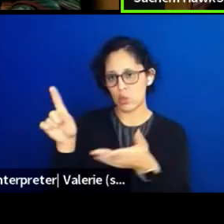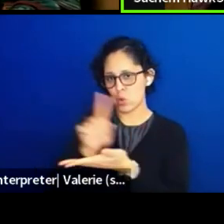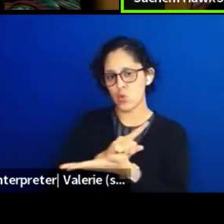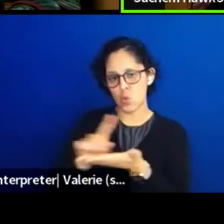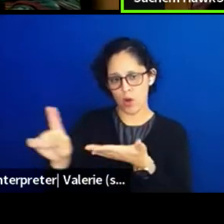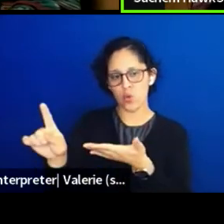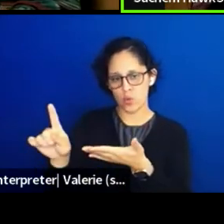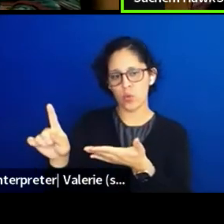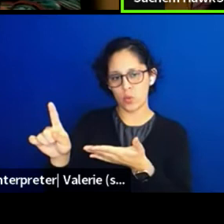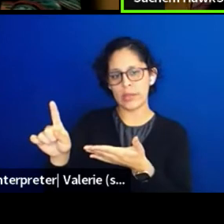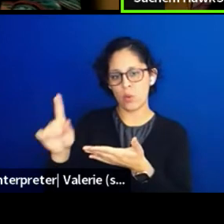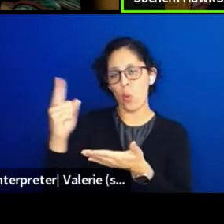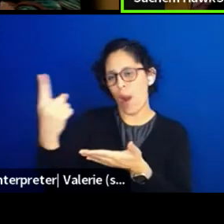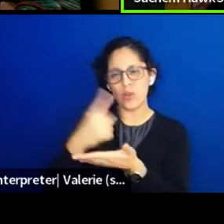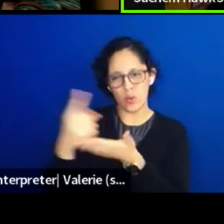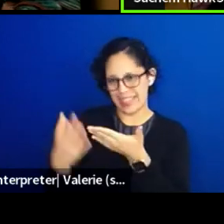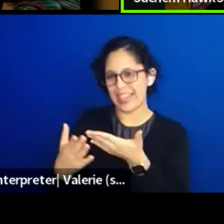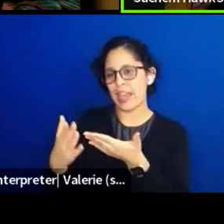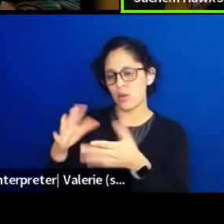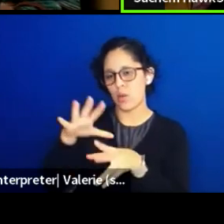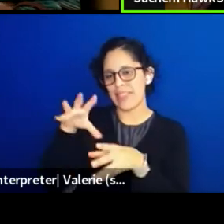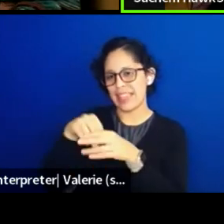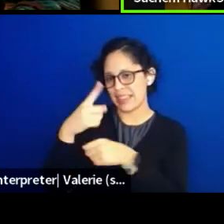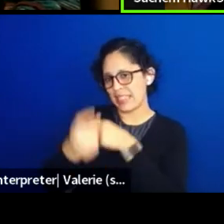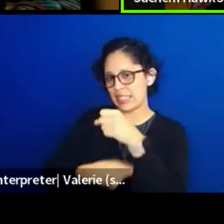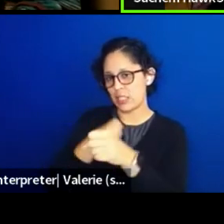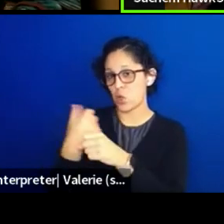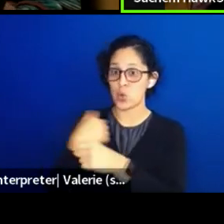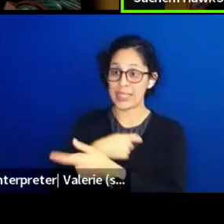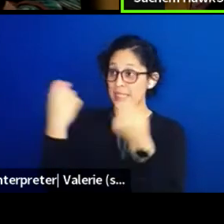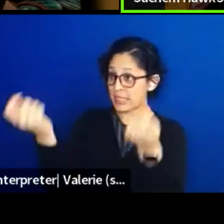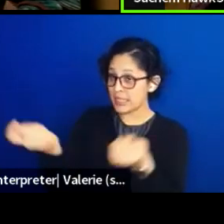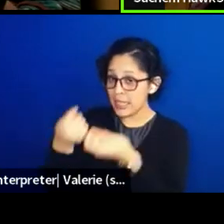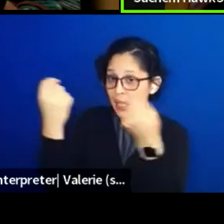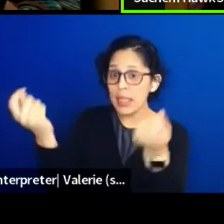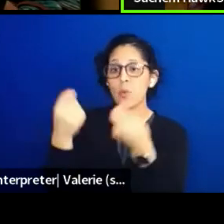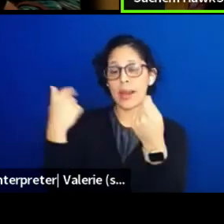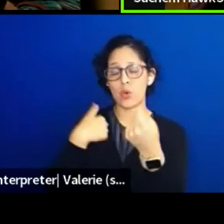when we celebrate, we make ceremony, we eat together,